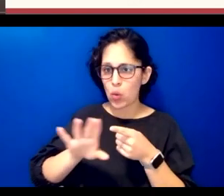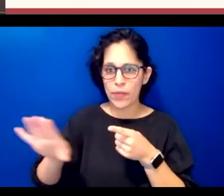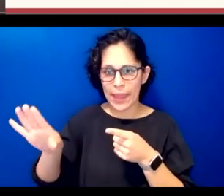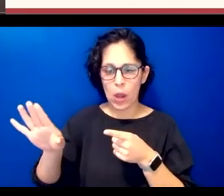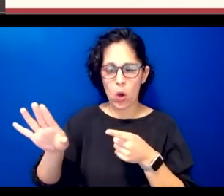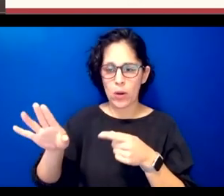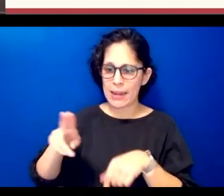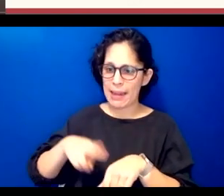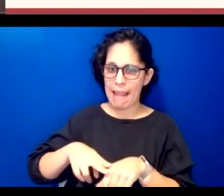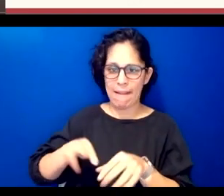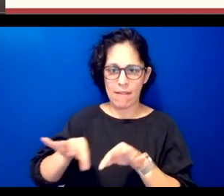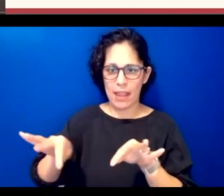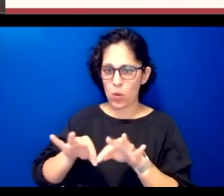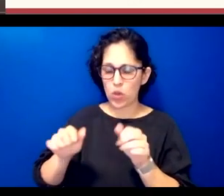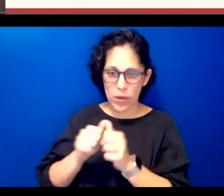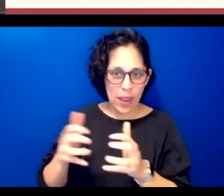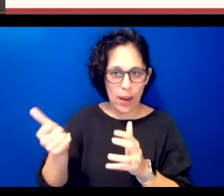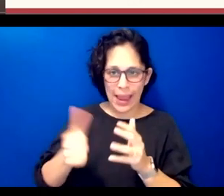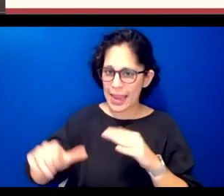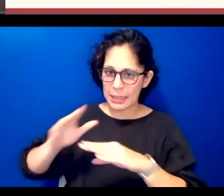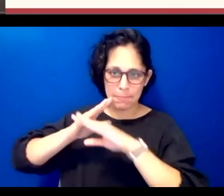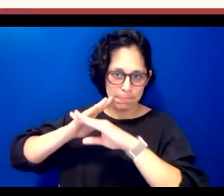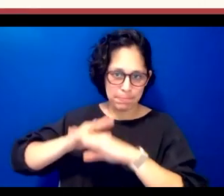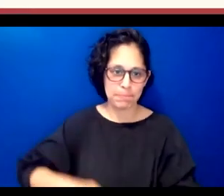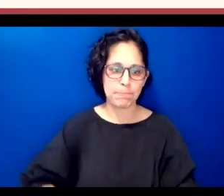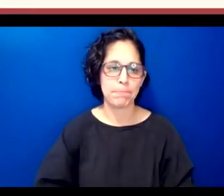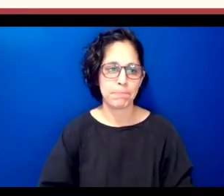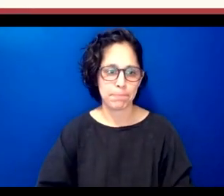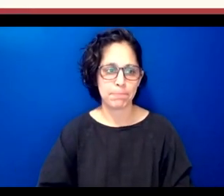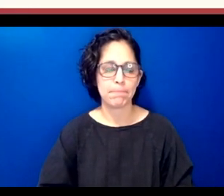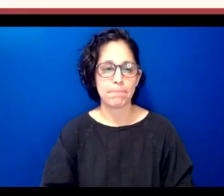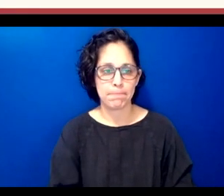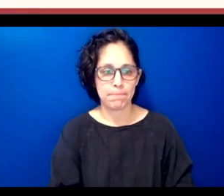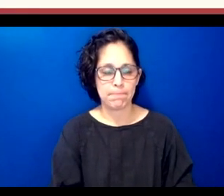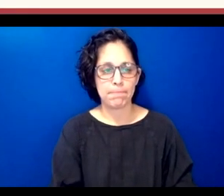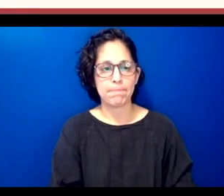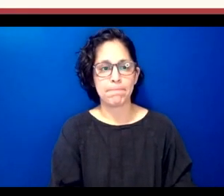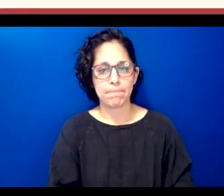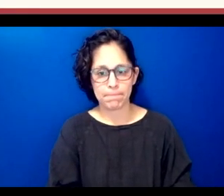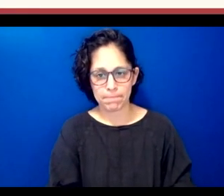impediment all right